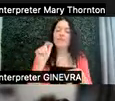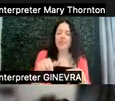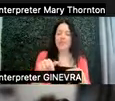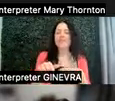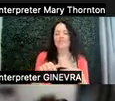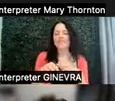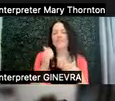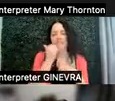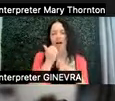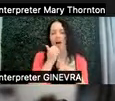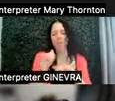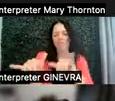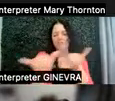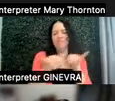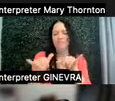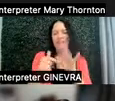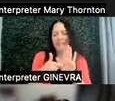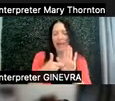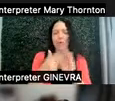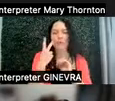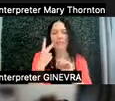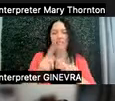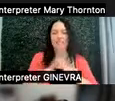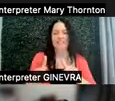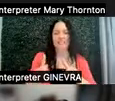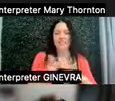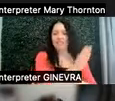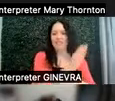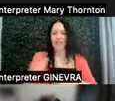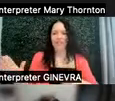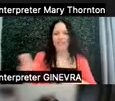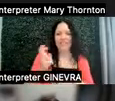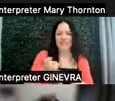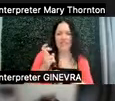where we see this difference in difficulties. So there's like, the couple of people,